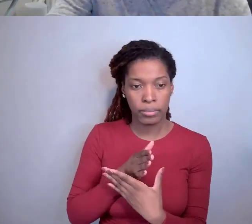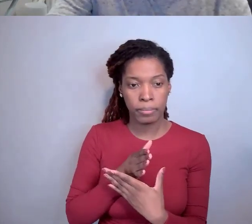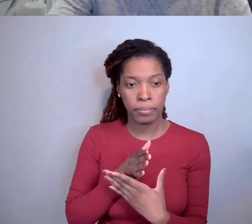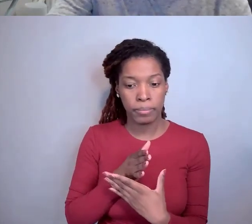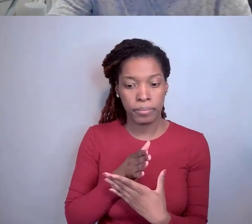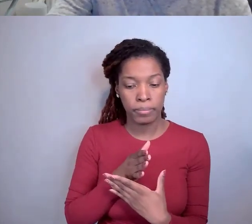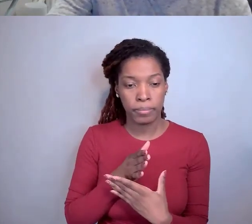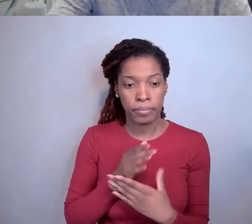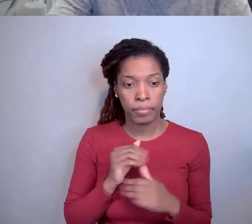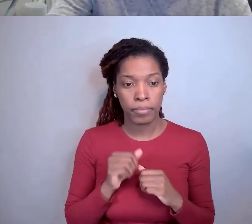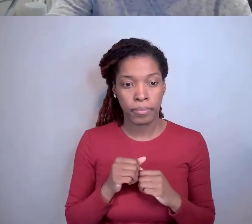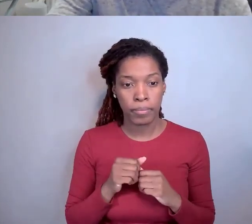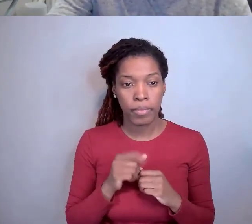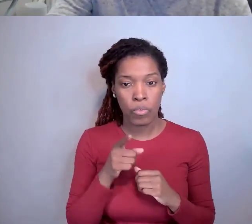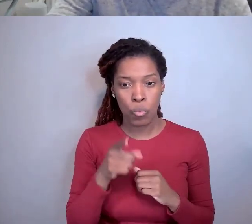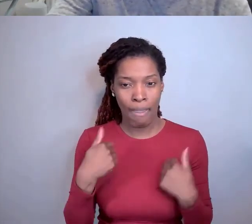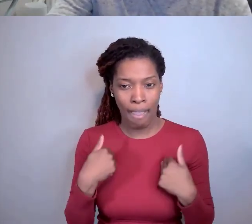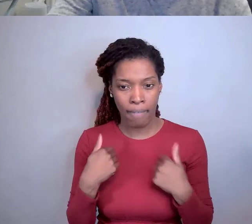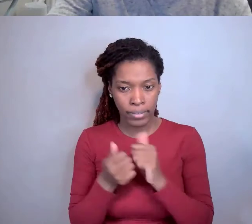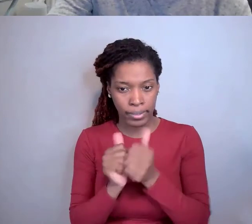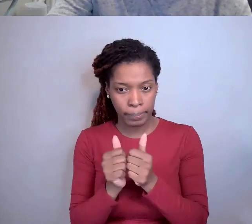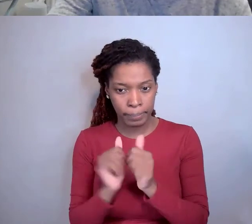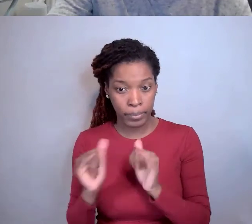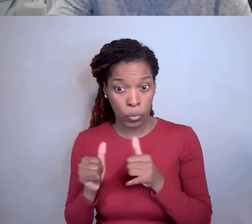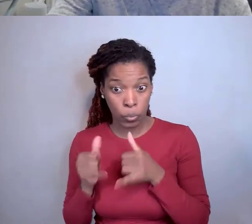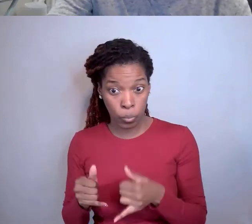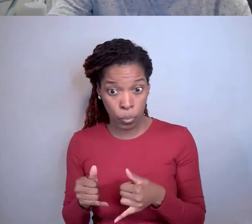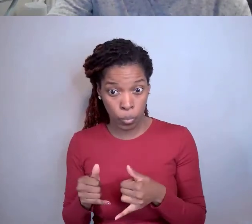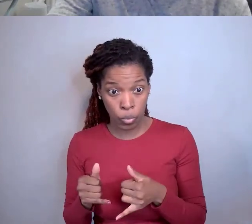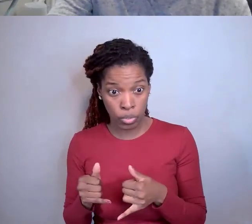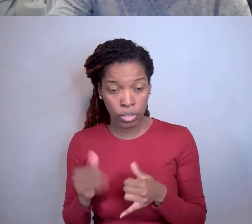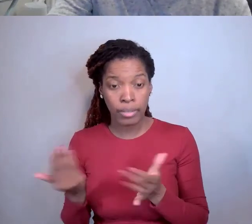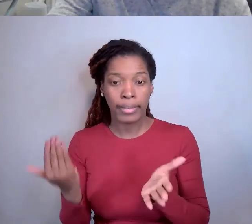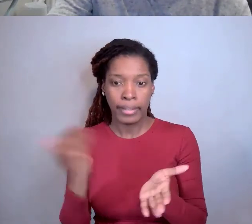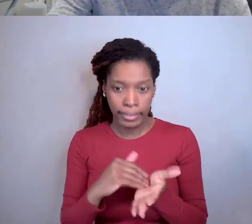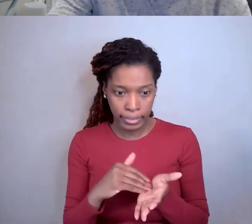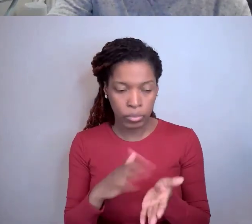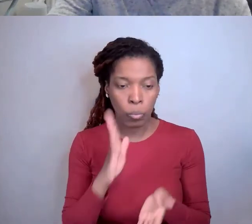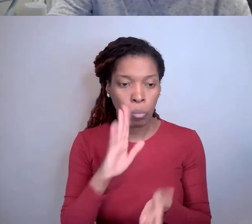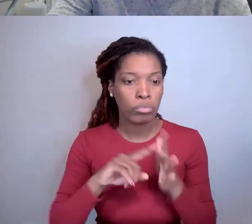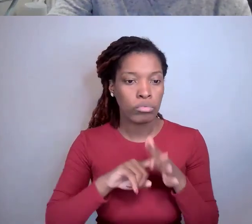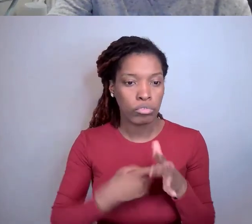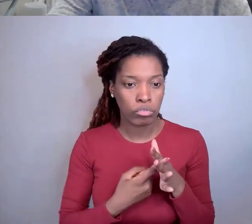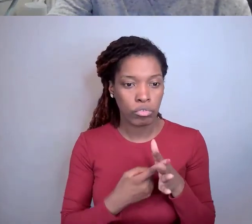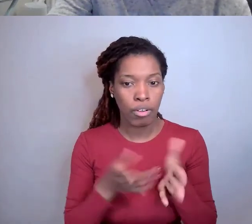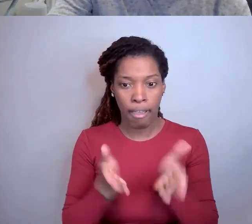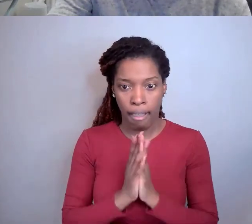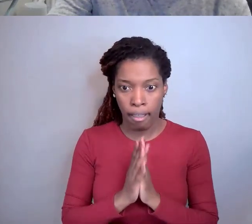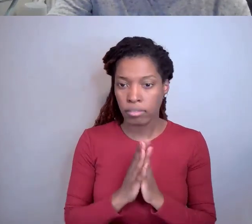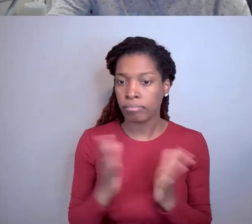You've got the competing award, again you're going to start to ask the obvious questions: What did you do under it?